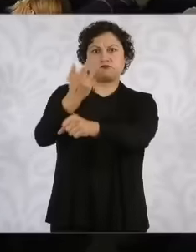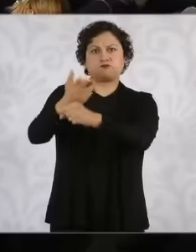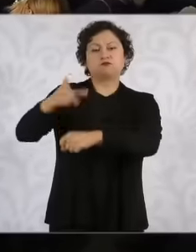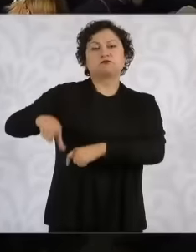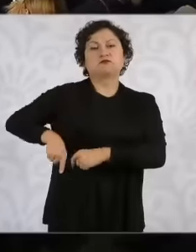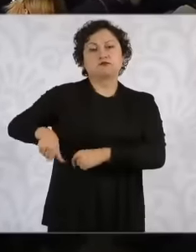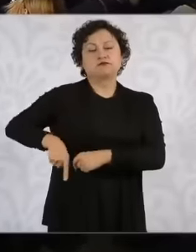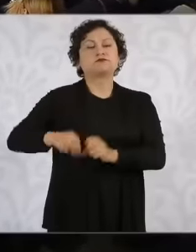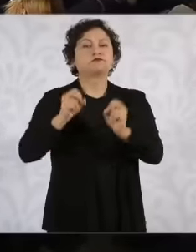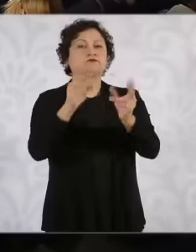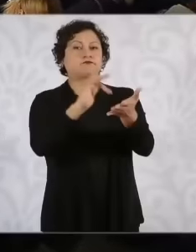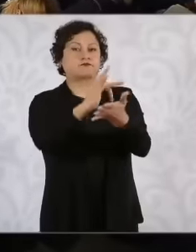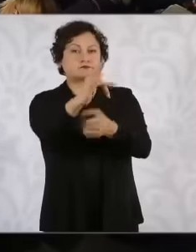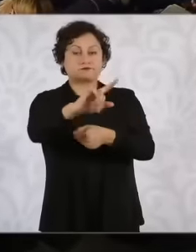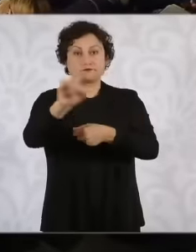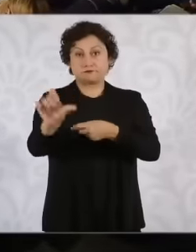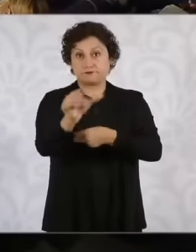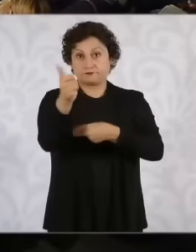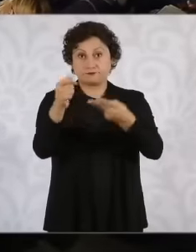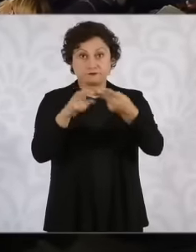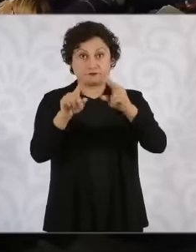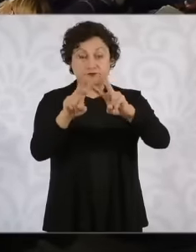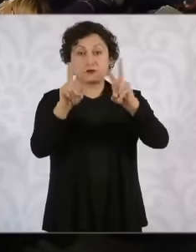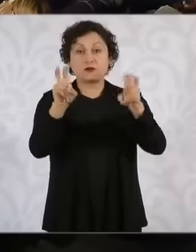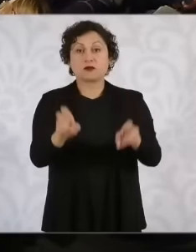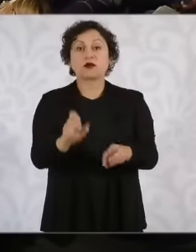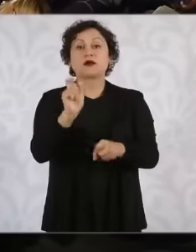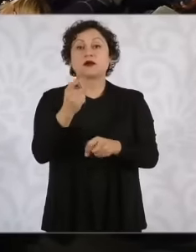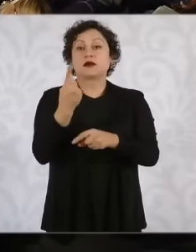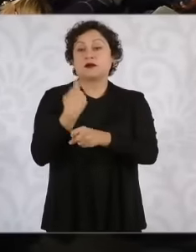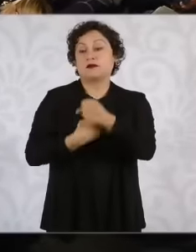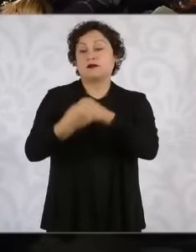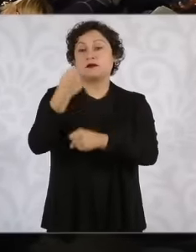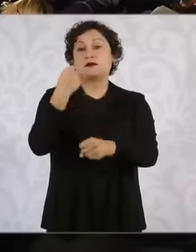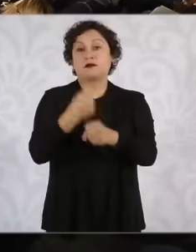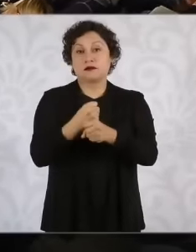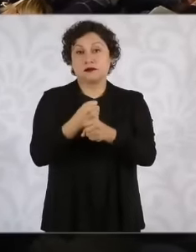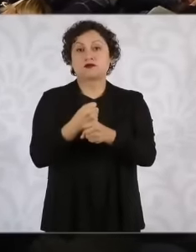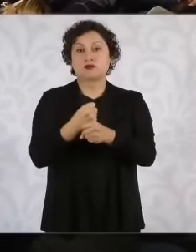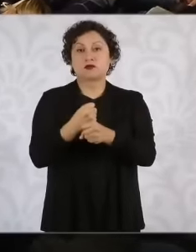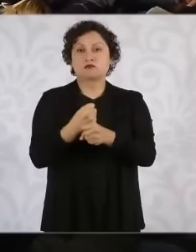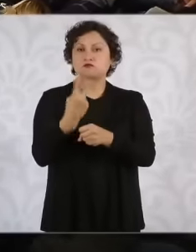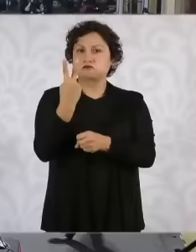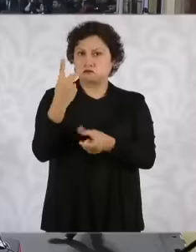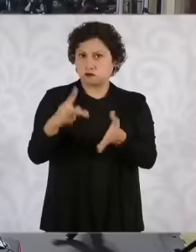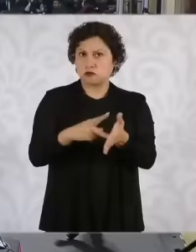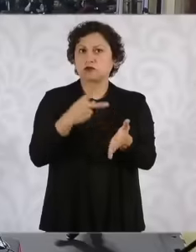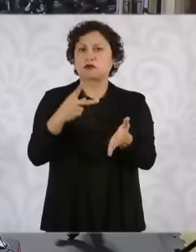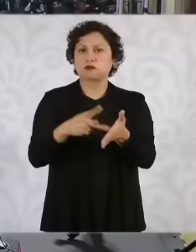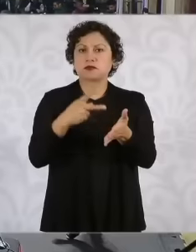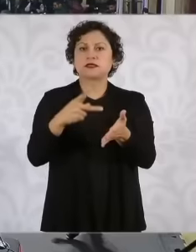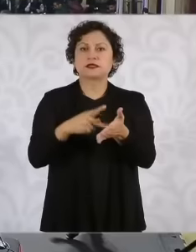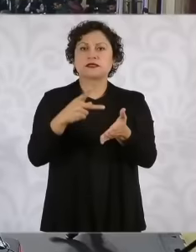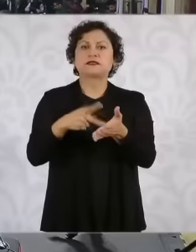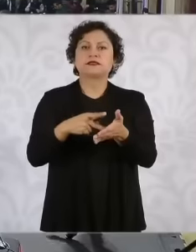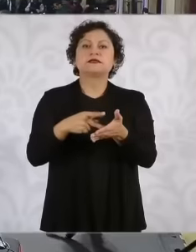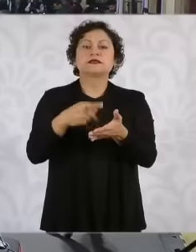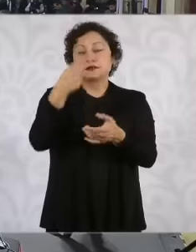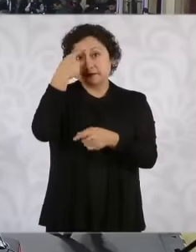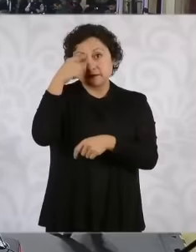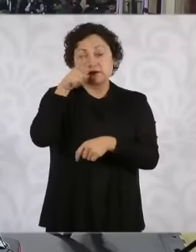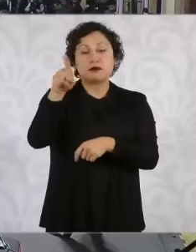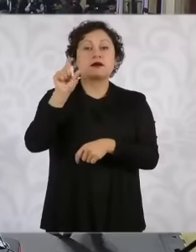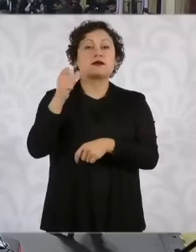on another topic last year or on two occasions to former president Andrés Manuel López Obrador, I